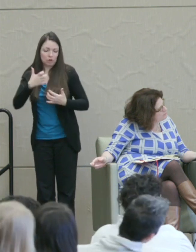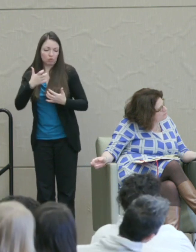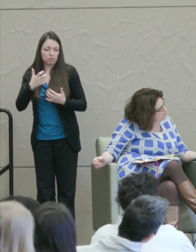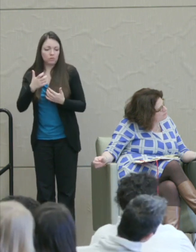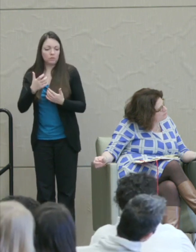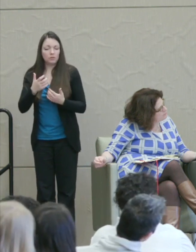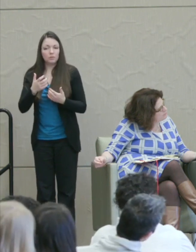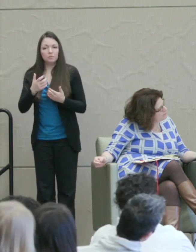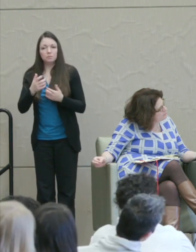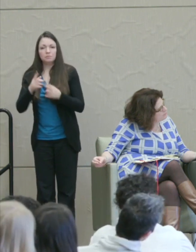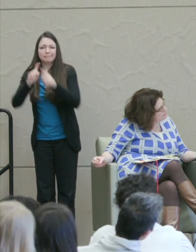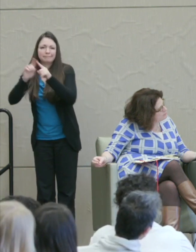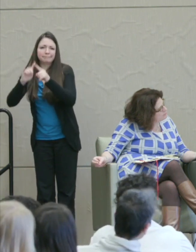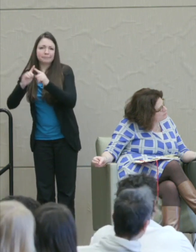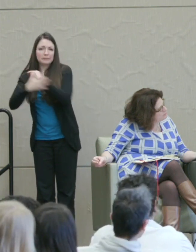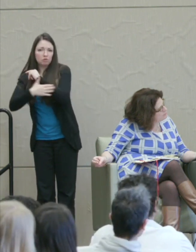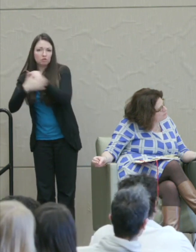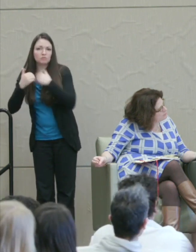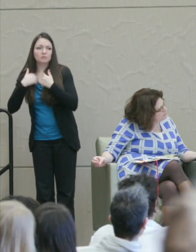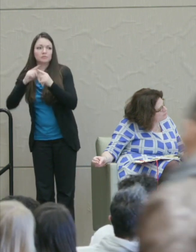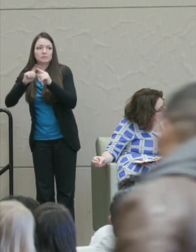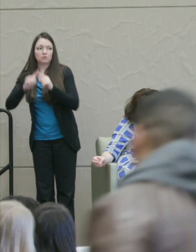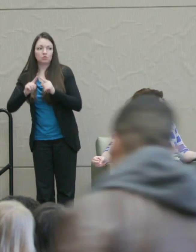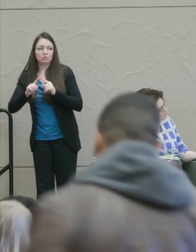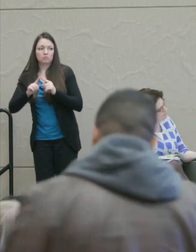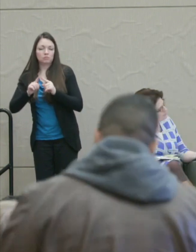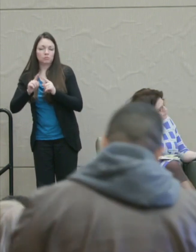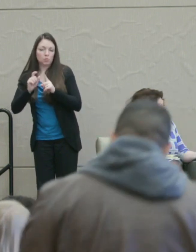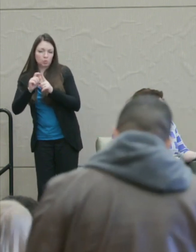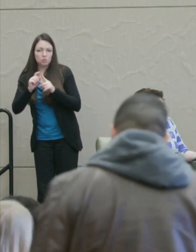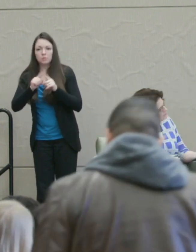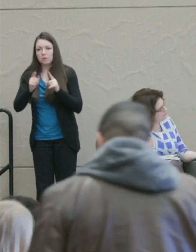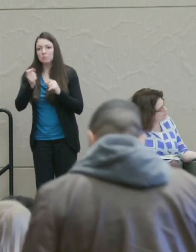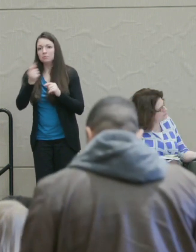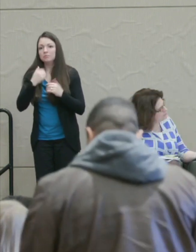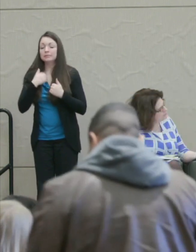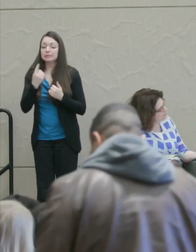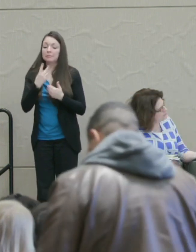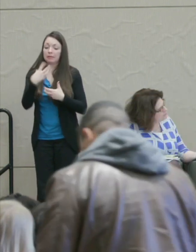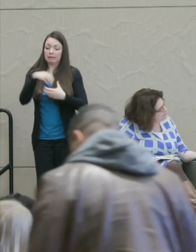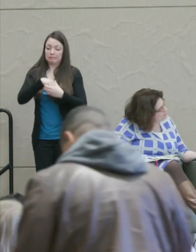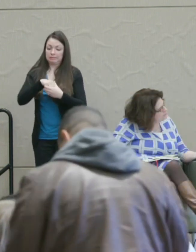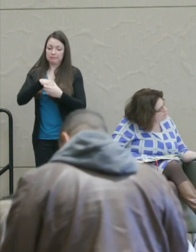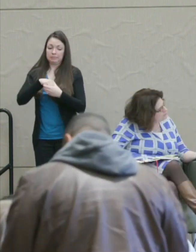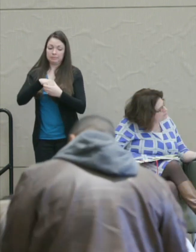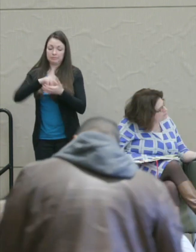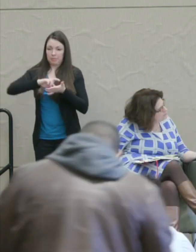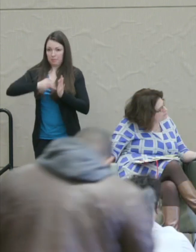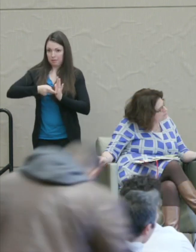have different words and so on ... It has something in it that's very right when our